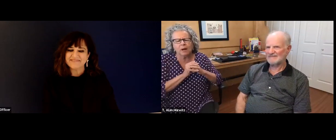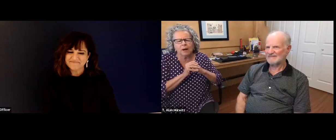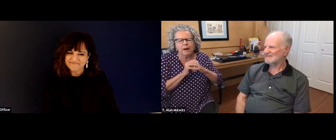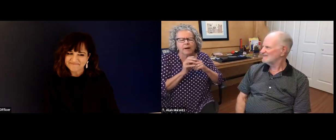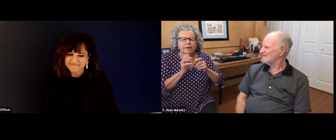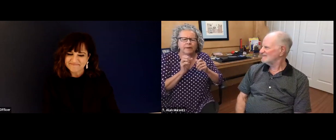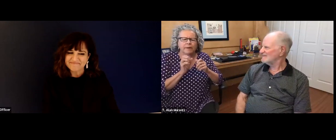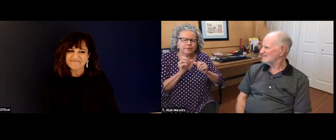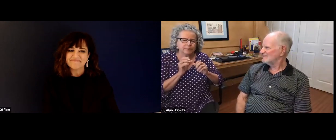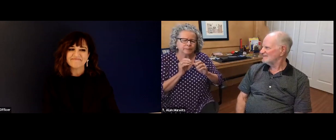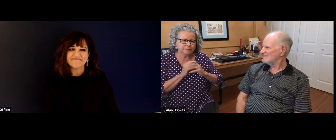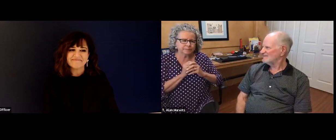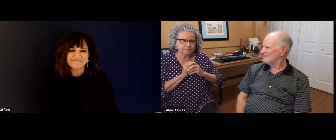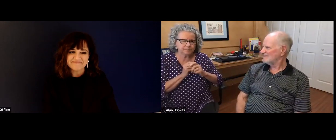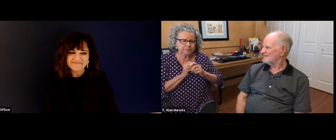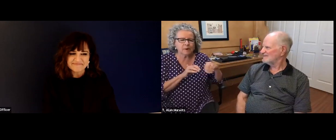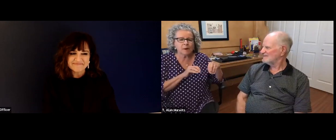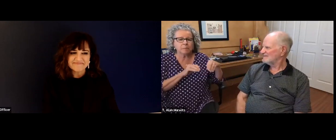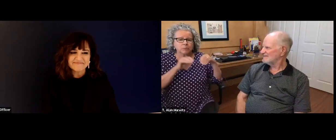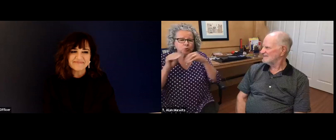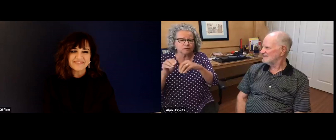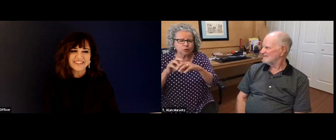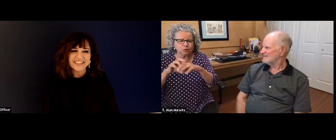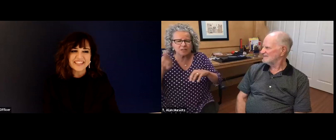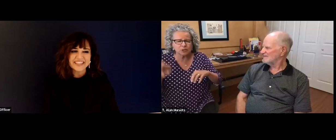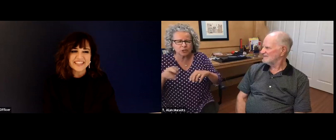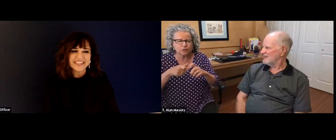public school, I had no interpreting services. I did not